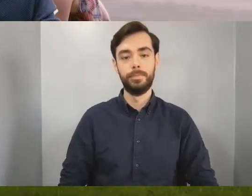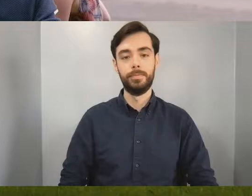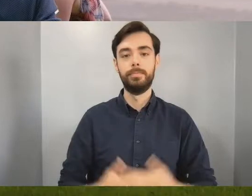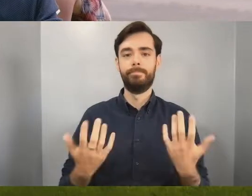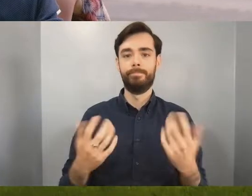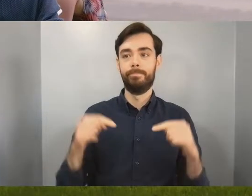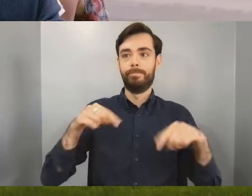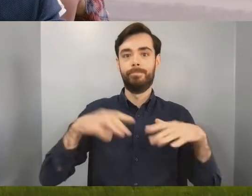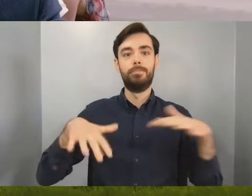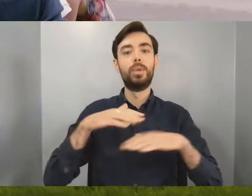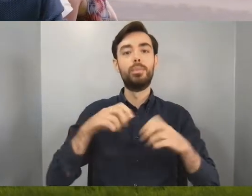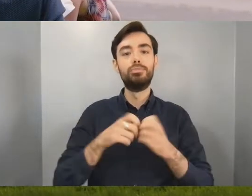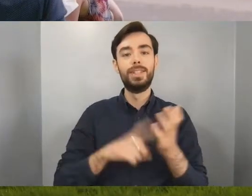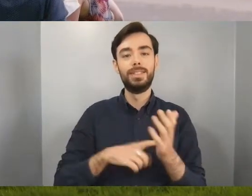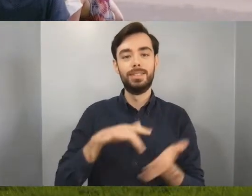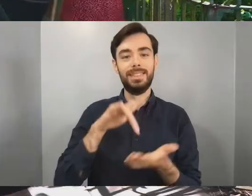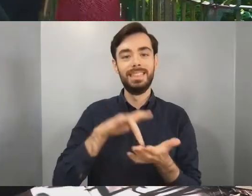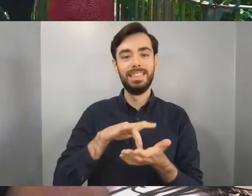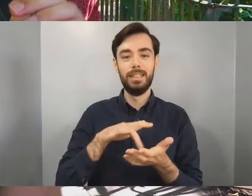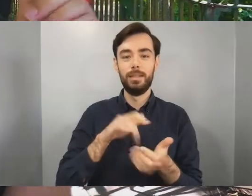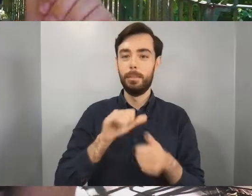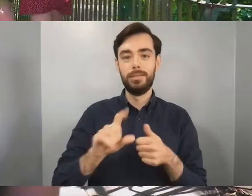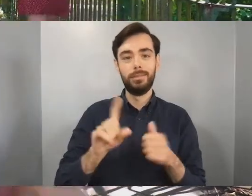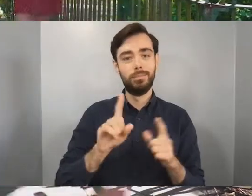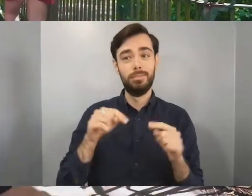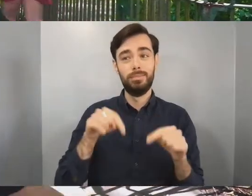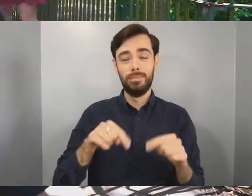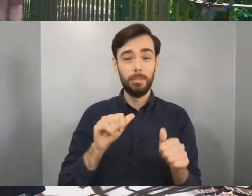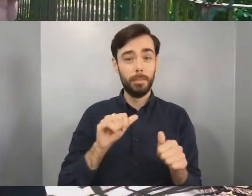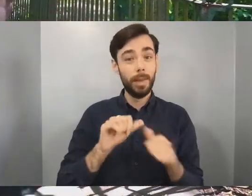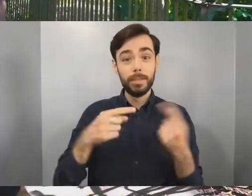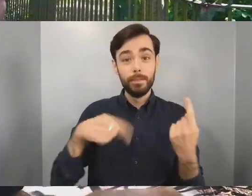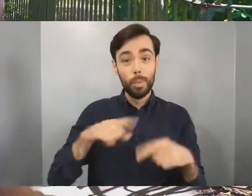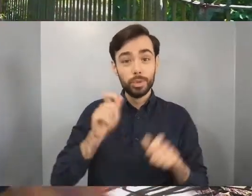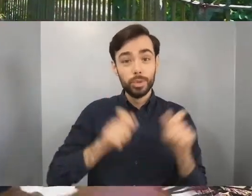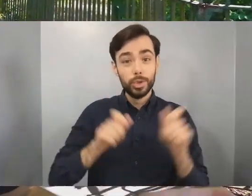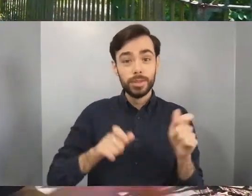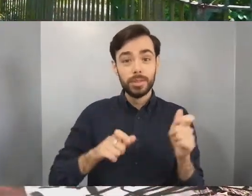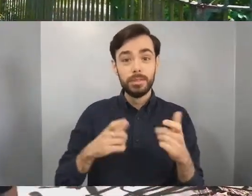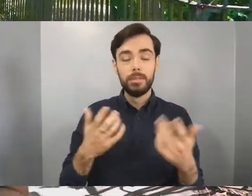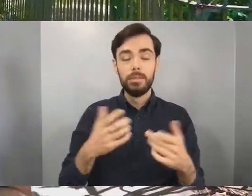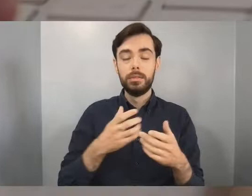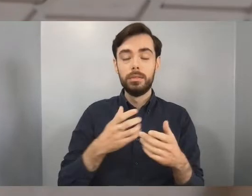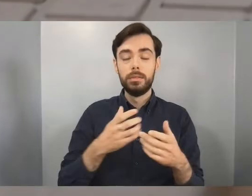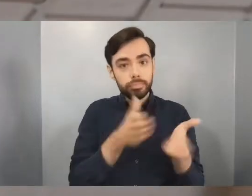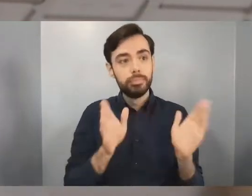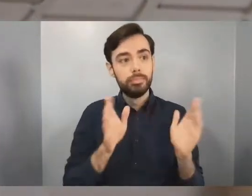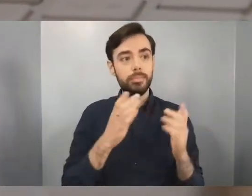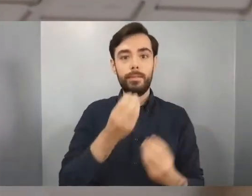the UK. There's so many things to do from food to bars to pubs to clubbing, at the same